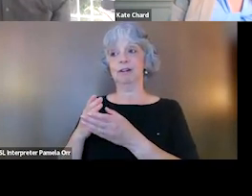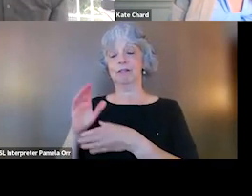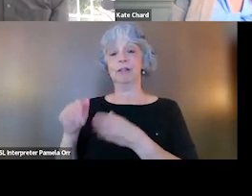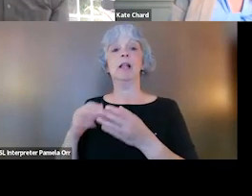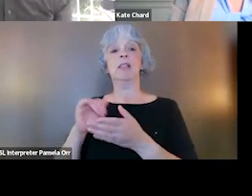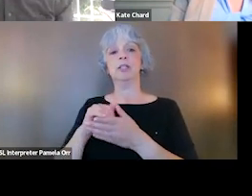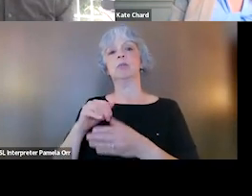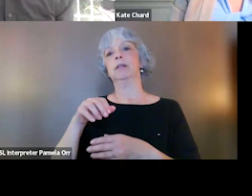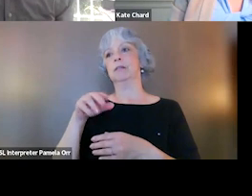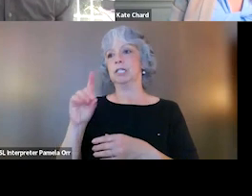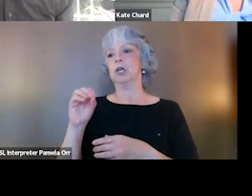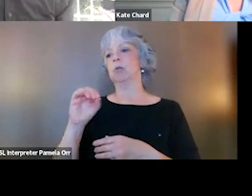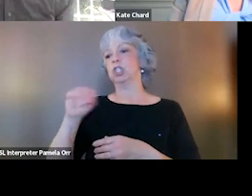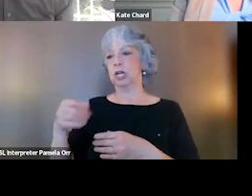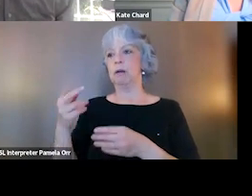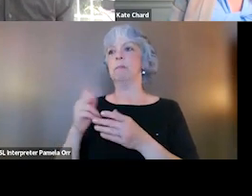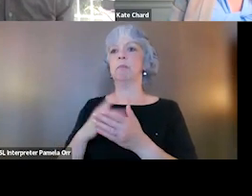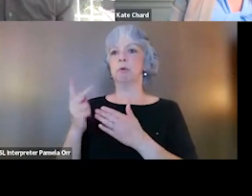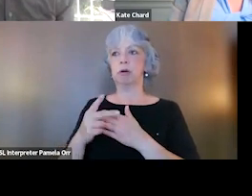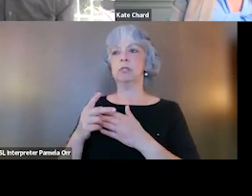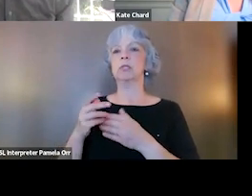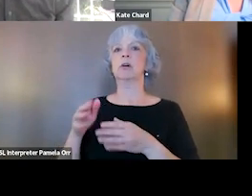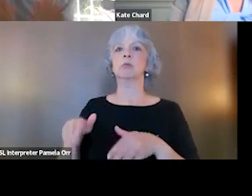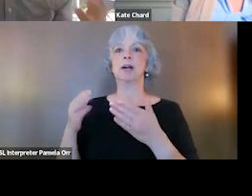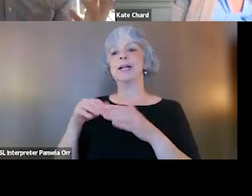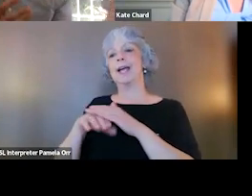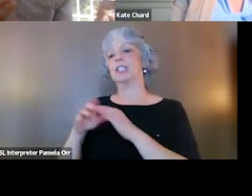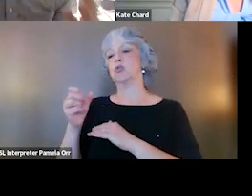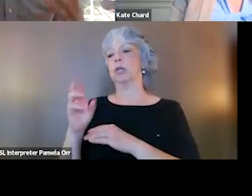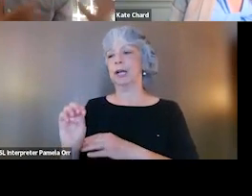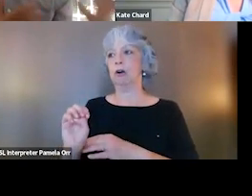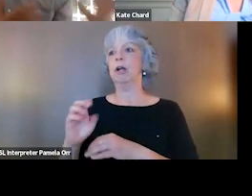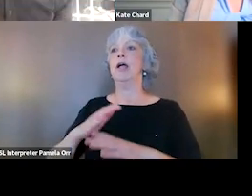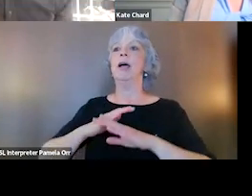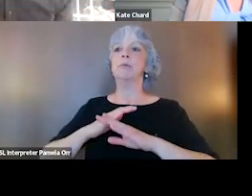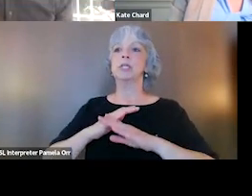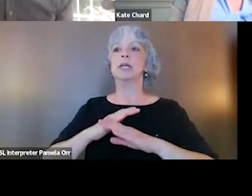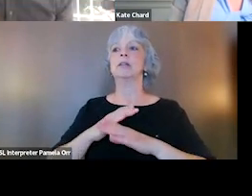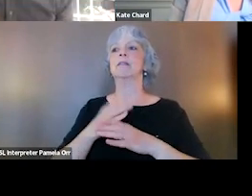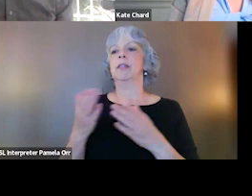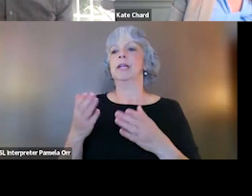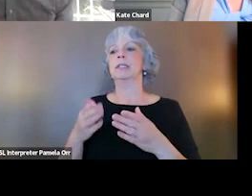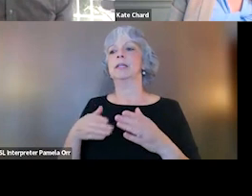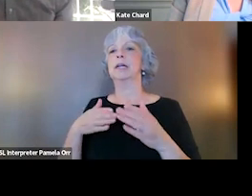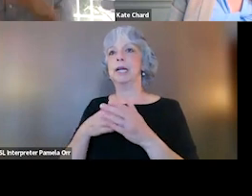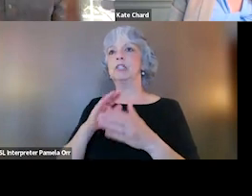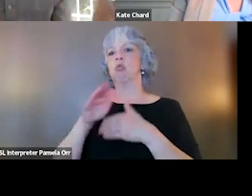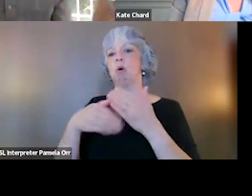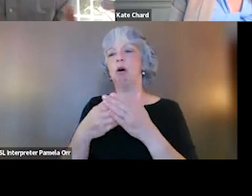are designed to do, facilitate that access to care, which can serve as a protective factor against all those risks I went over at the beginning. And again, I'm not gonna do a deep dive